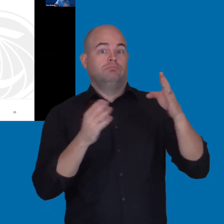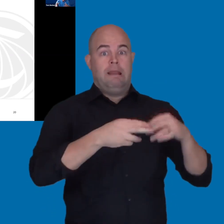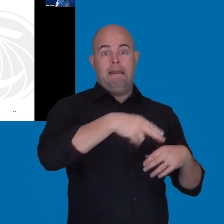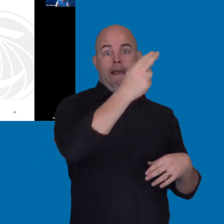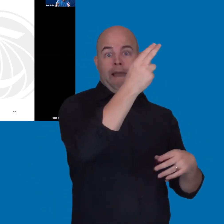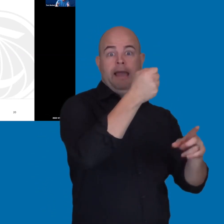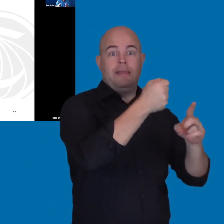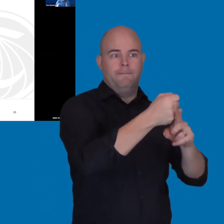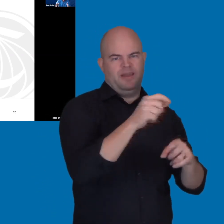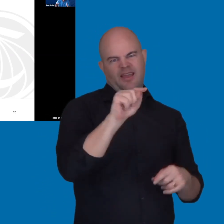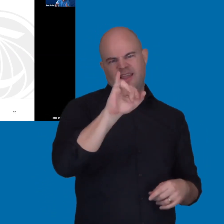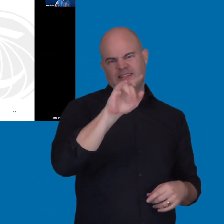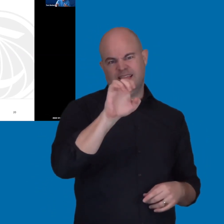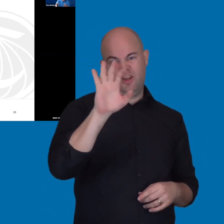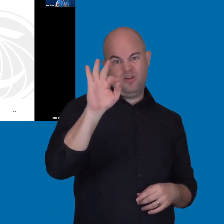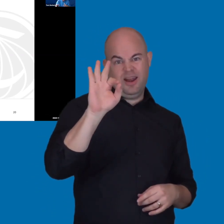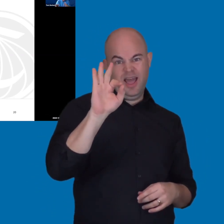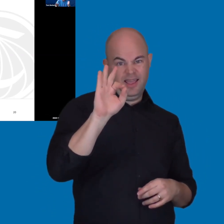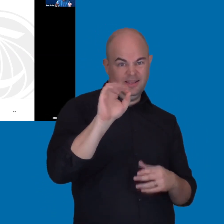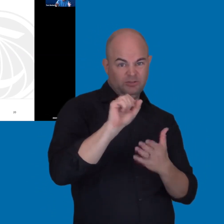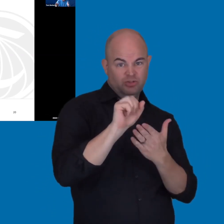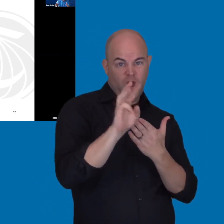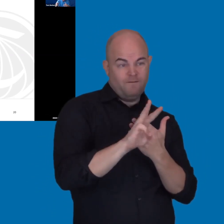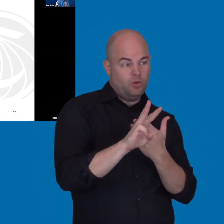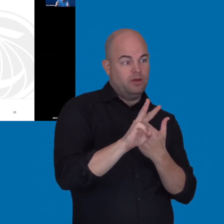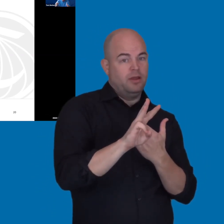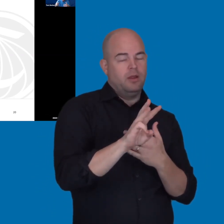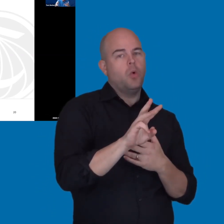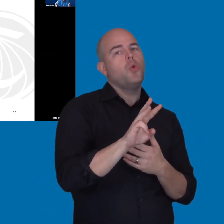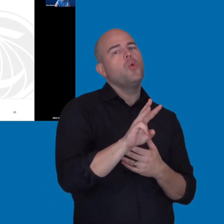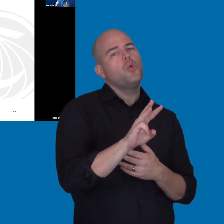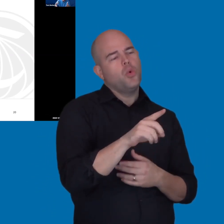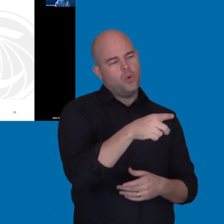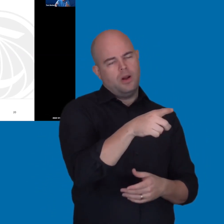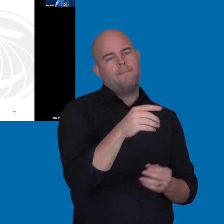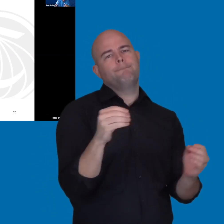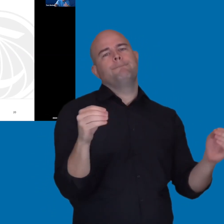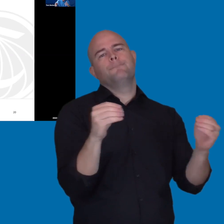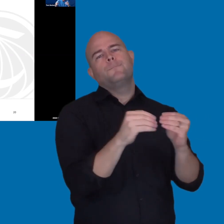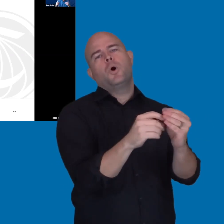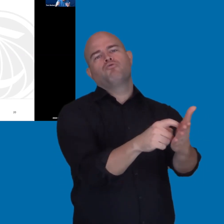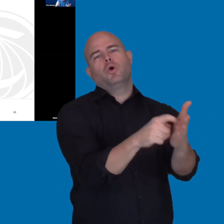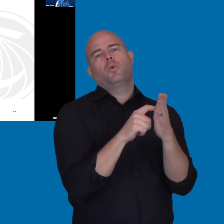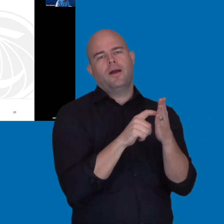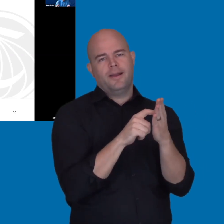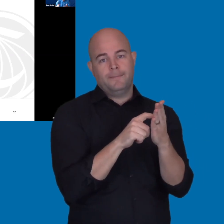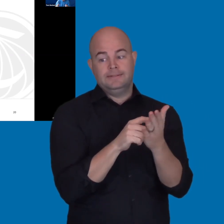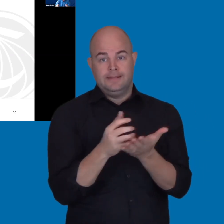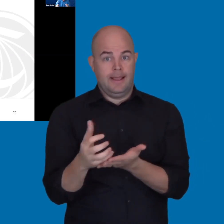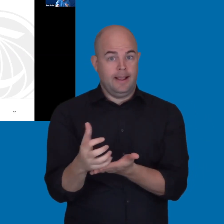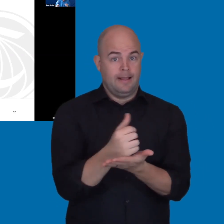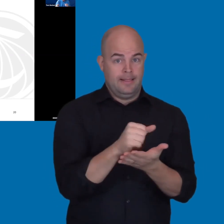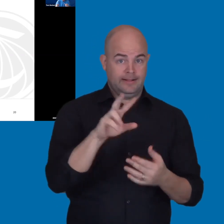of the Title 9 software, then you would have a whole lot more requirements such as, okay, you collected your VPAT.